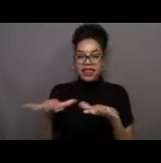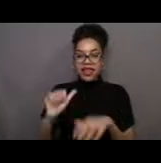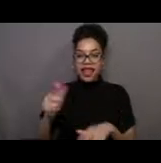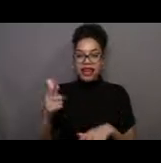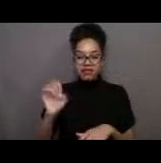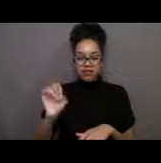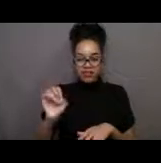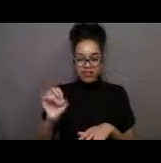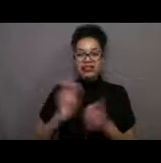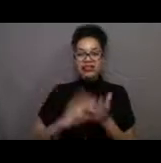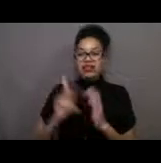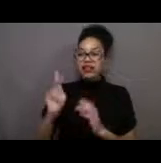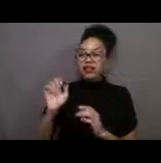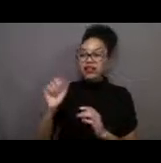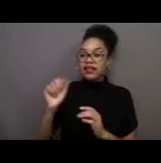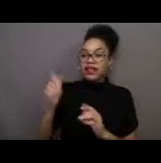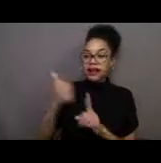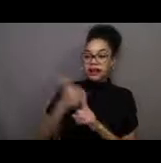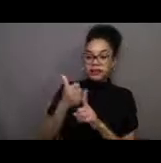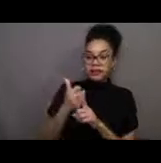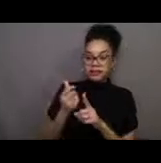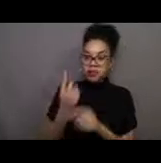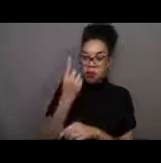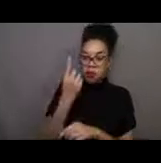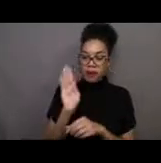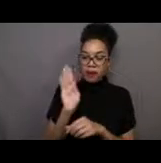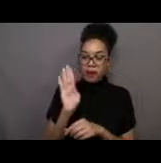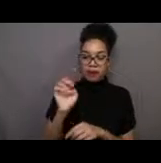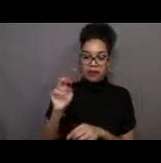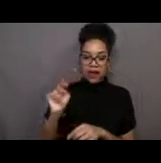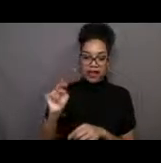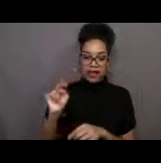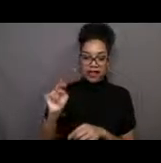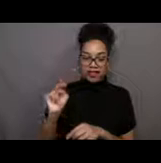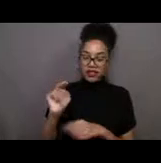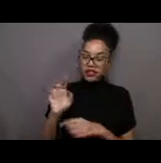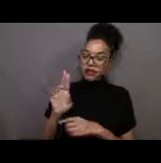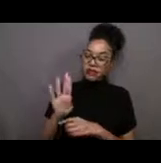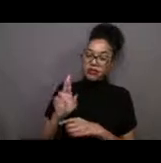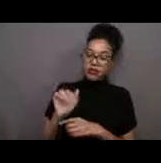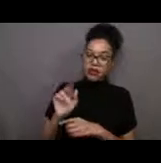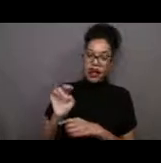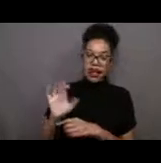from a small branch of algae, believe it or not. So while they are analogous,